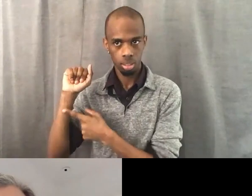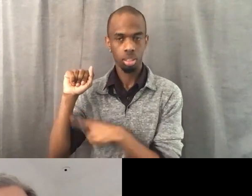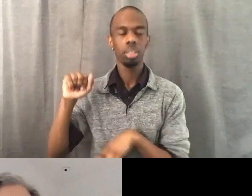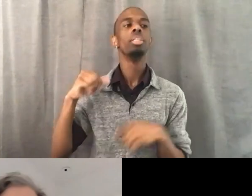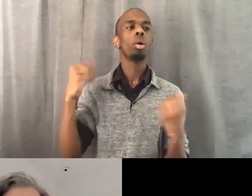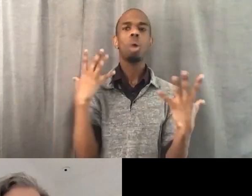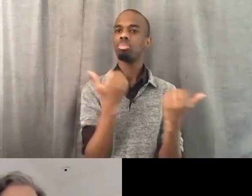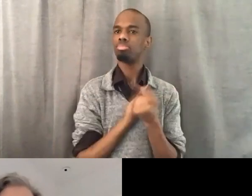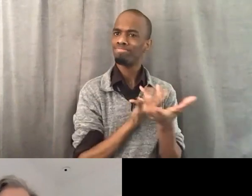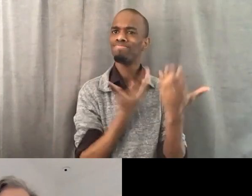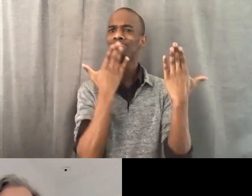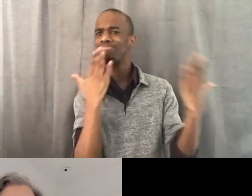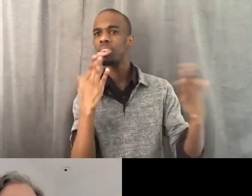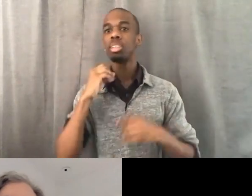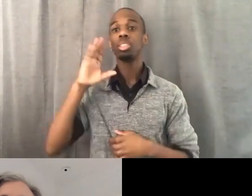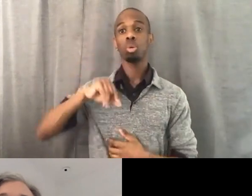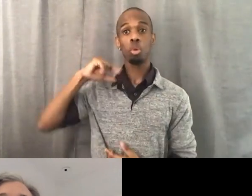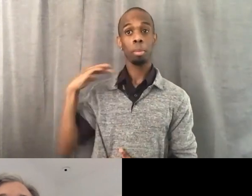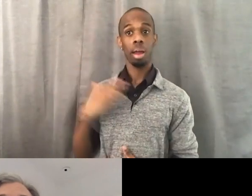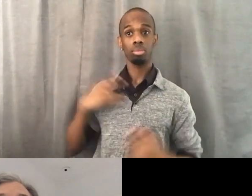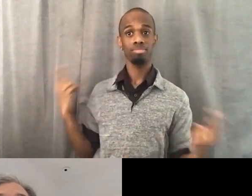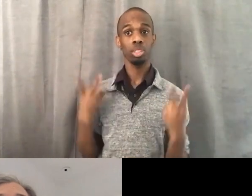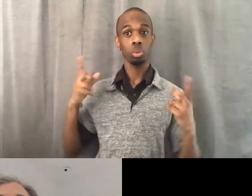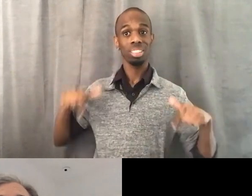was I've been working with a group of people